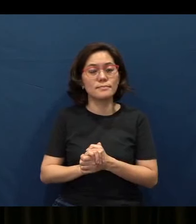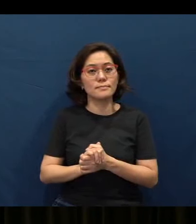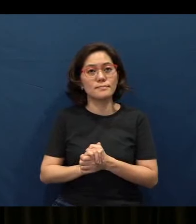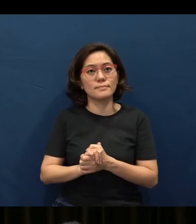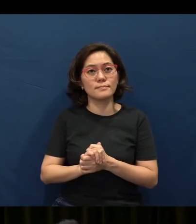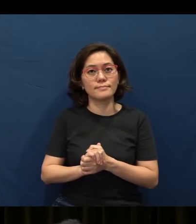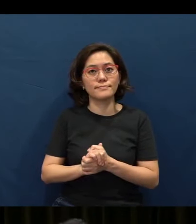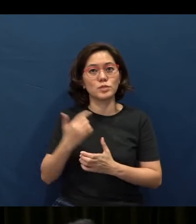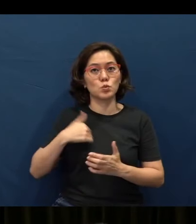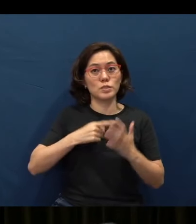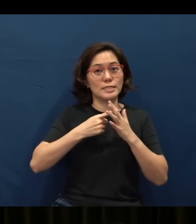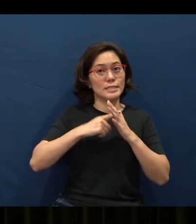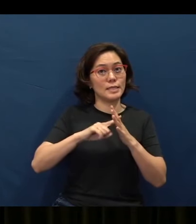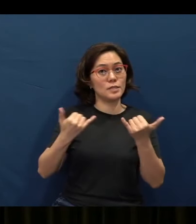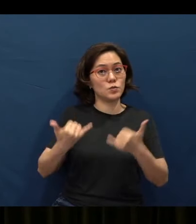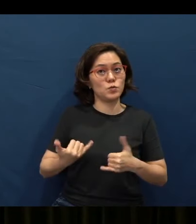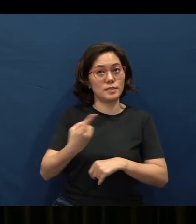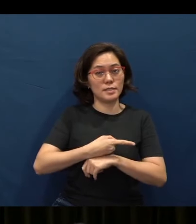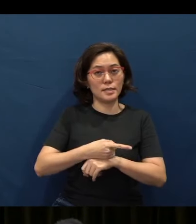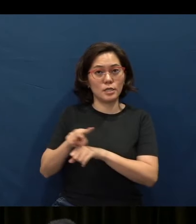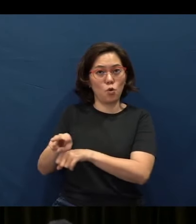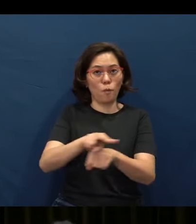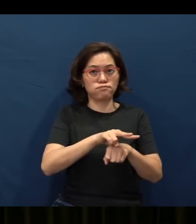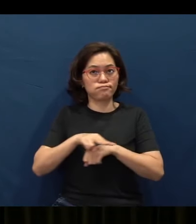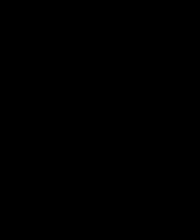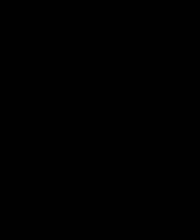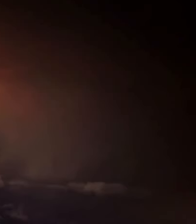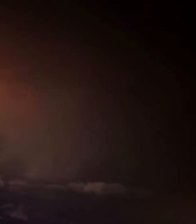And we shall start today with an overview of the book,